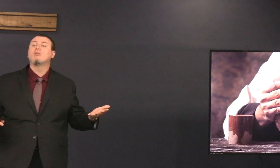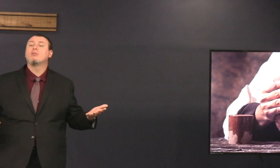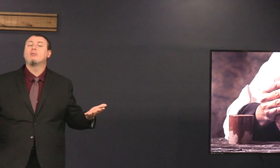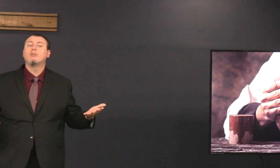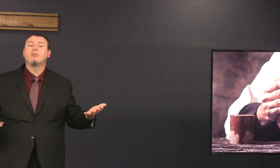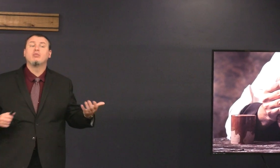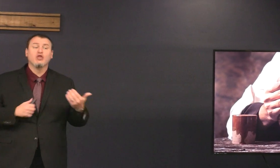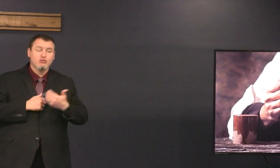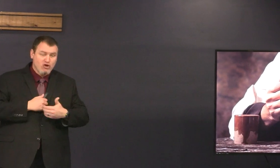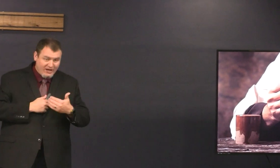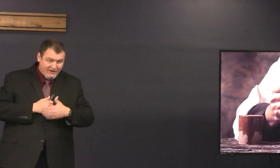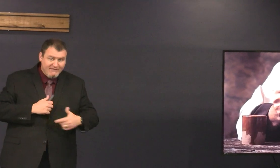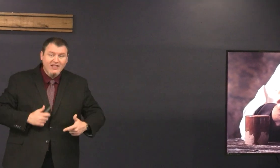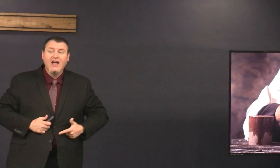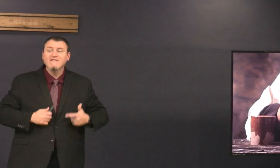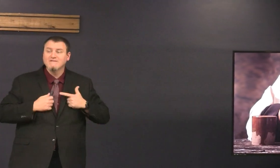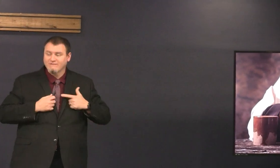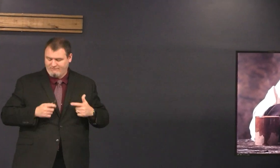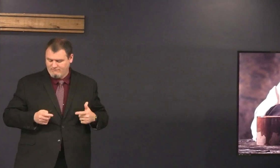I am the bread of life